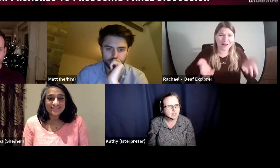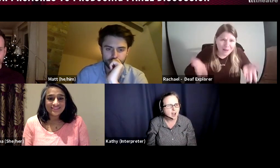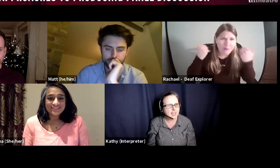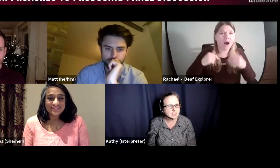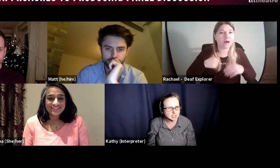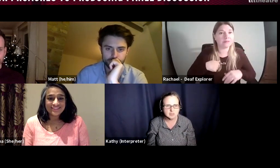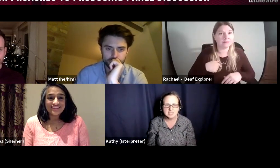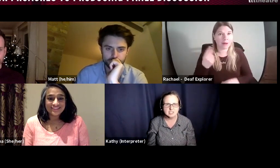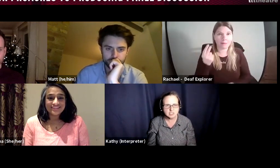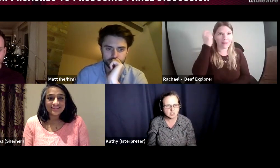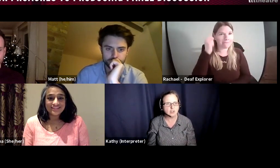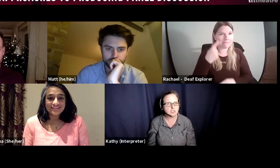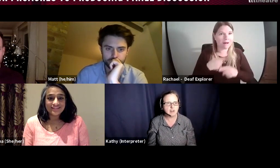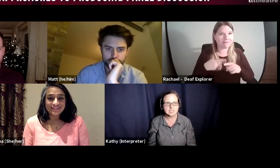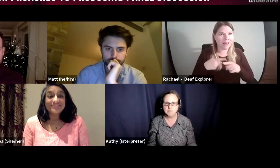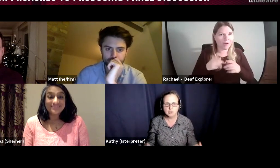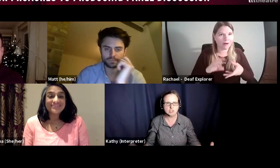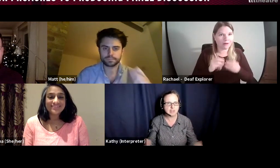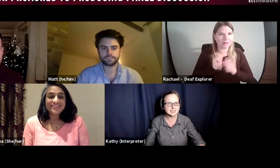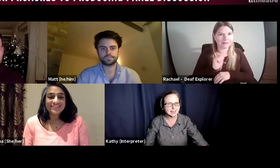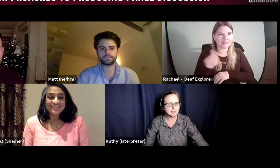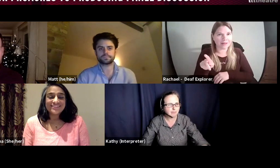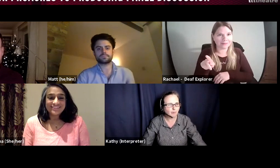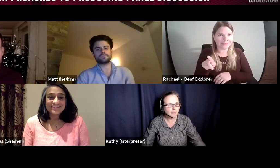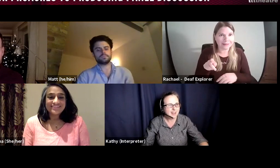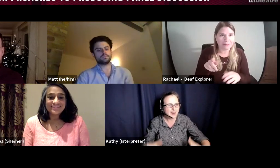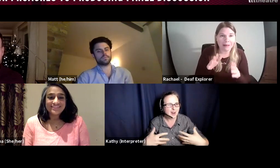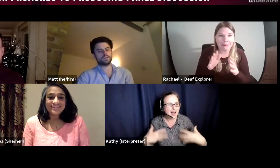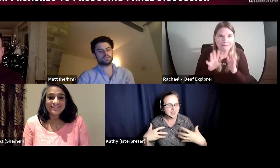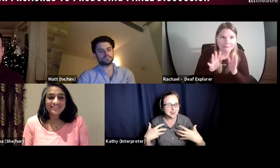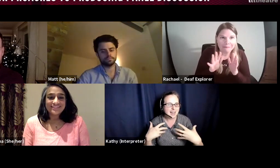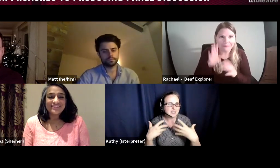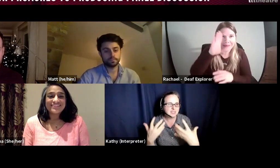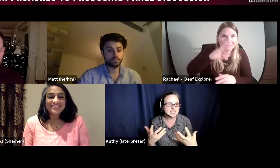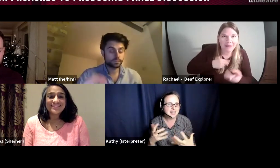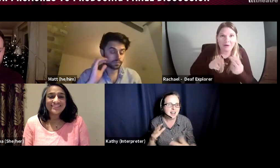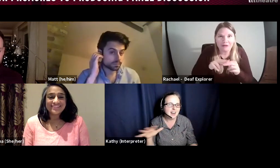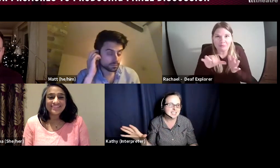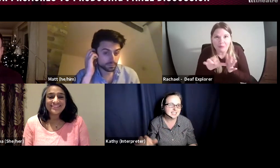I can do this! It is just a contract, I have got contracts together before and I did it and I sent